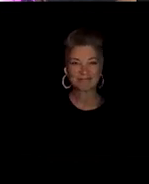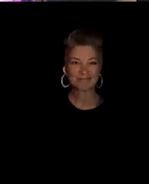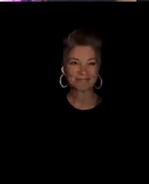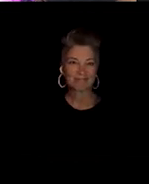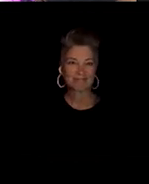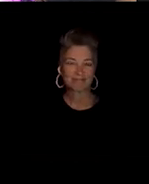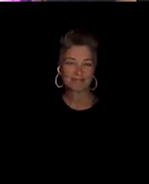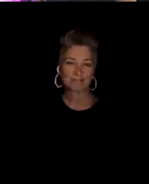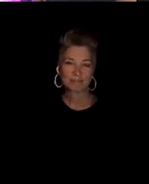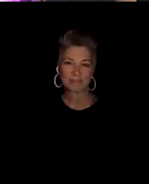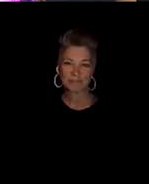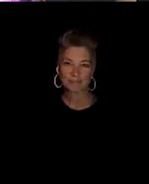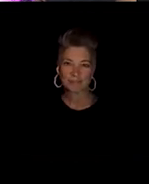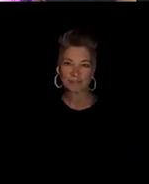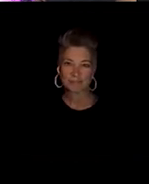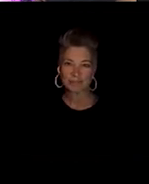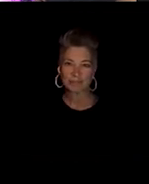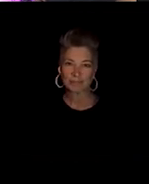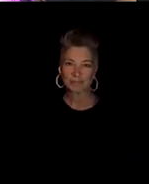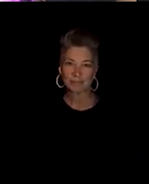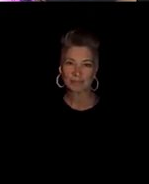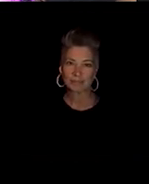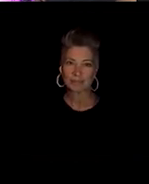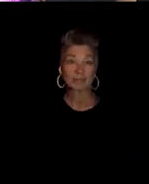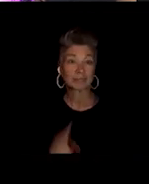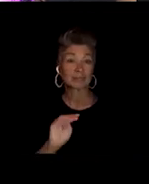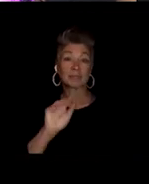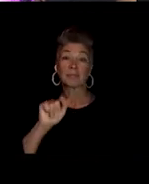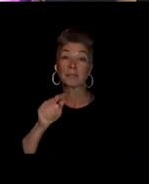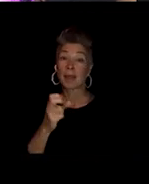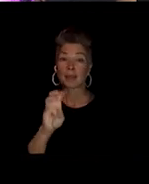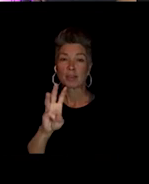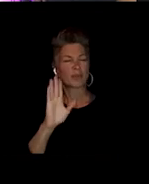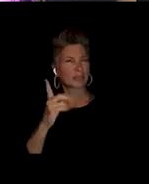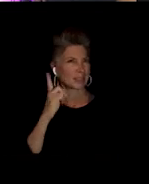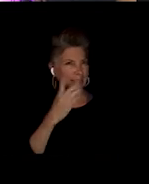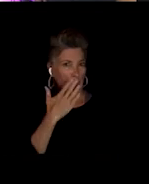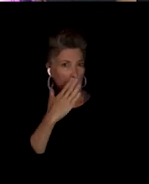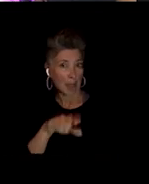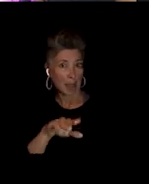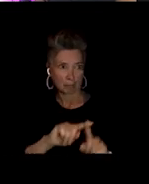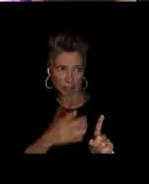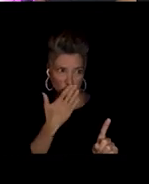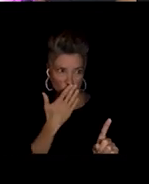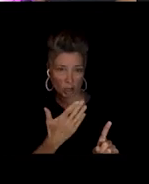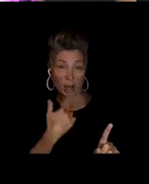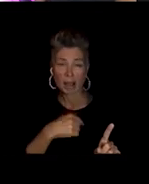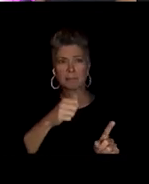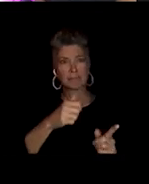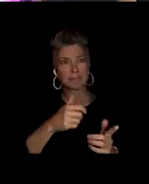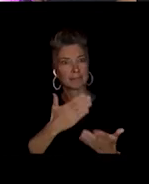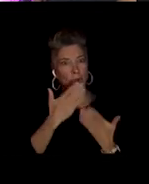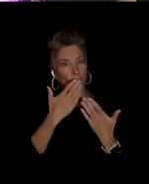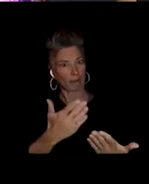I'm thankful this is gonna sound bad, but it's good. I'm just thankful that we got through it cause it's just been a long week.